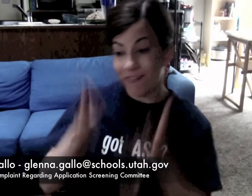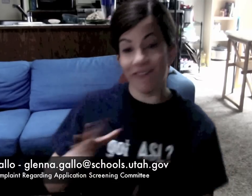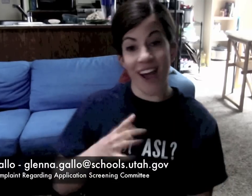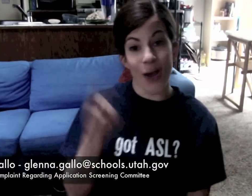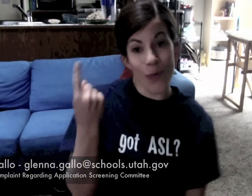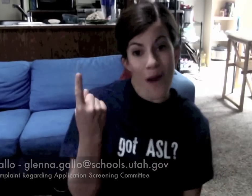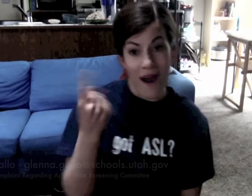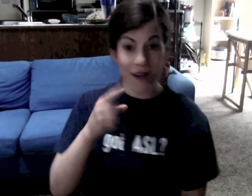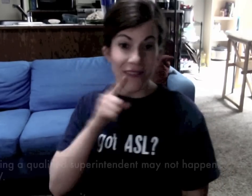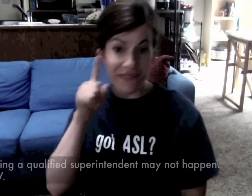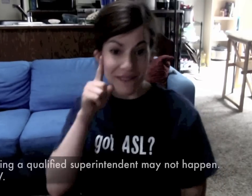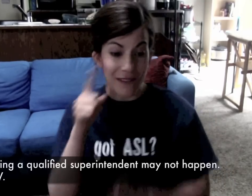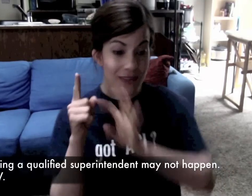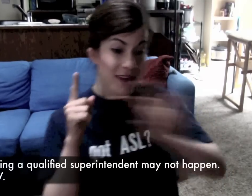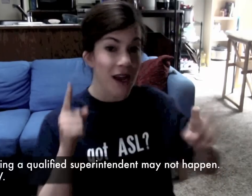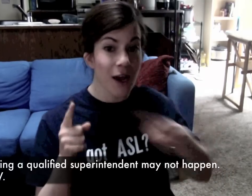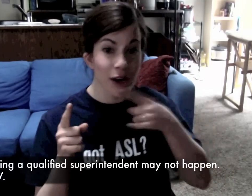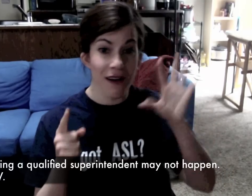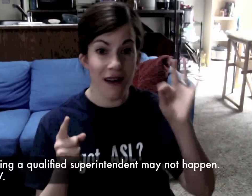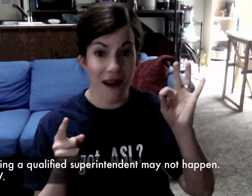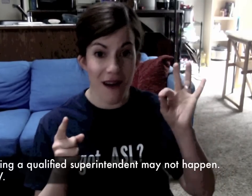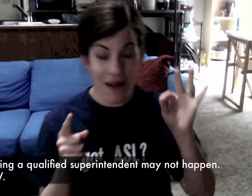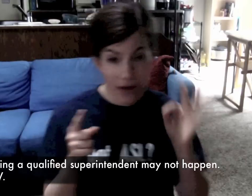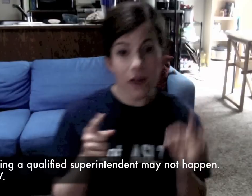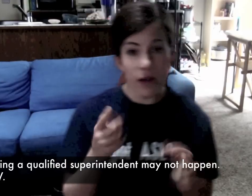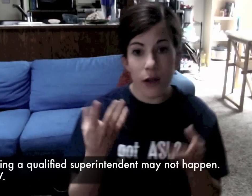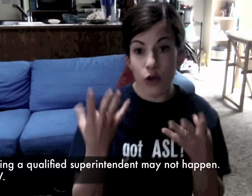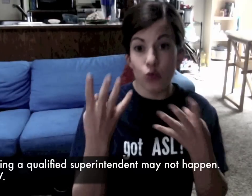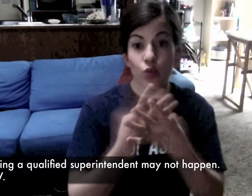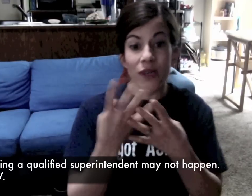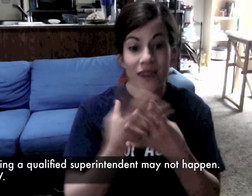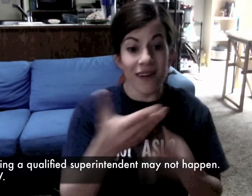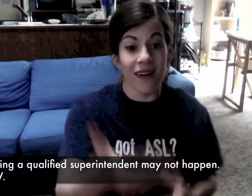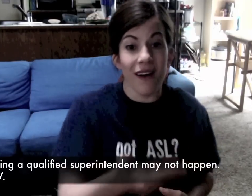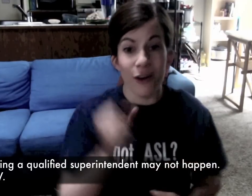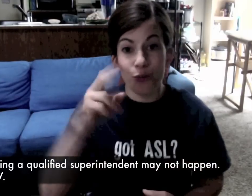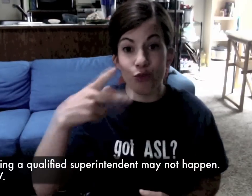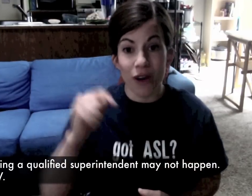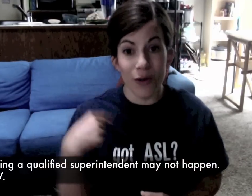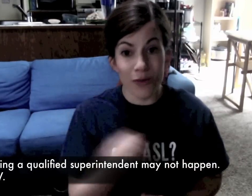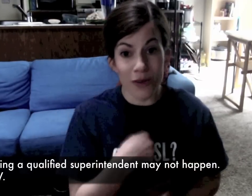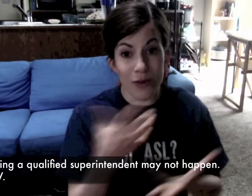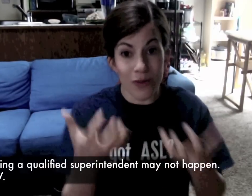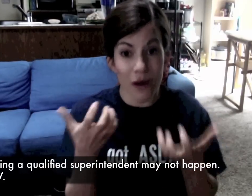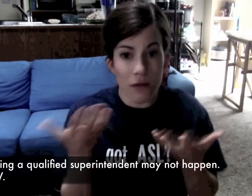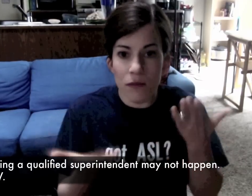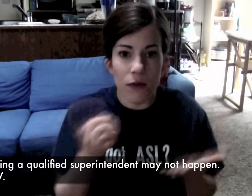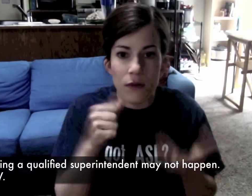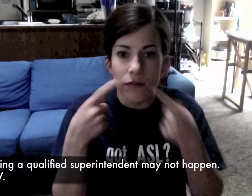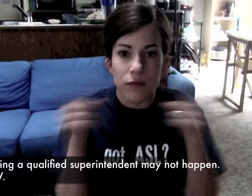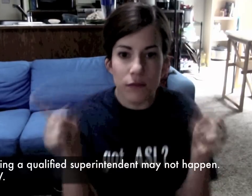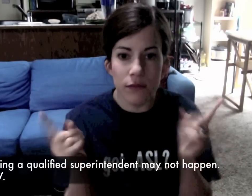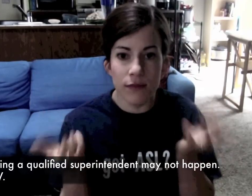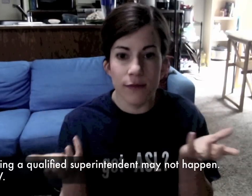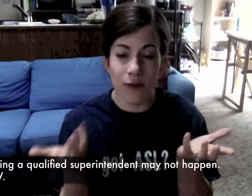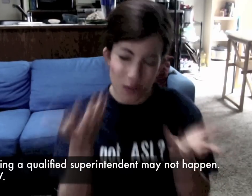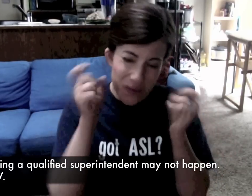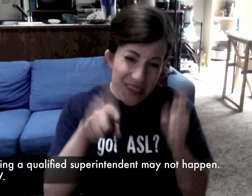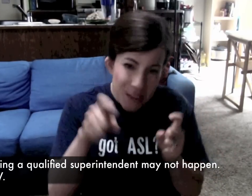and leave the committee as it is, with 1 deaf member and 9 hearing members. it is possible that during the screening the candidates, they will not possibly hire the superintendent we want.